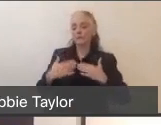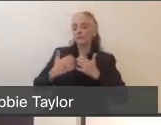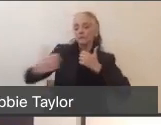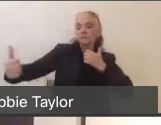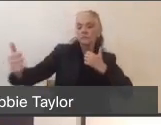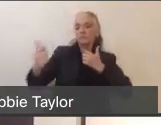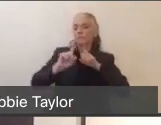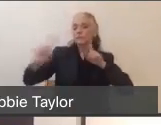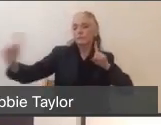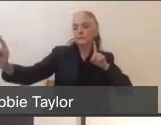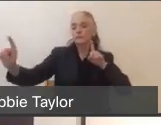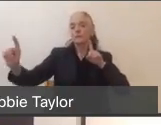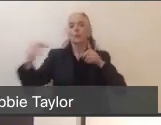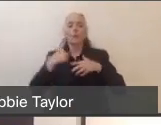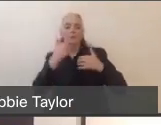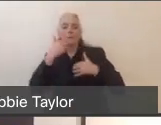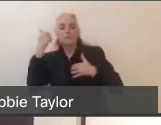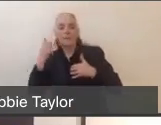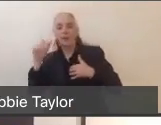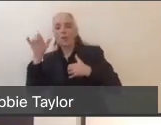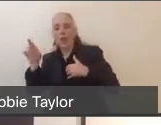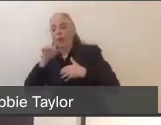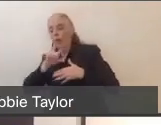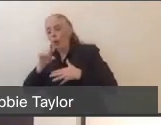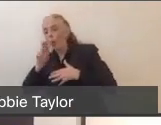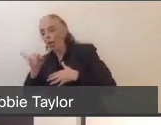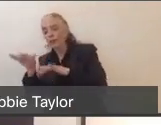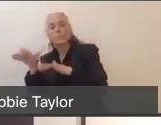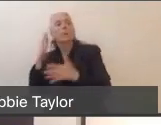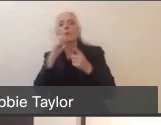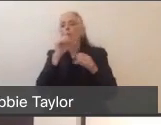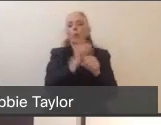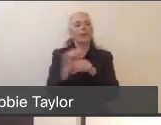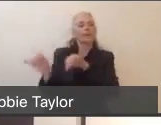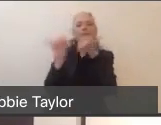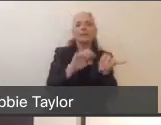is not necessarily gonna work exactly the same elsewhere. So it's a it's a dance everywhere,